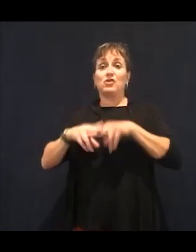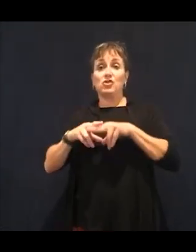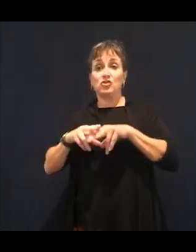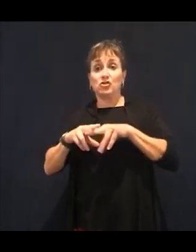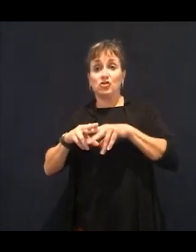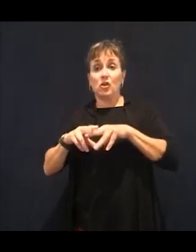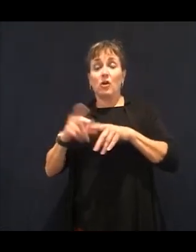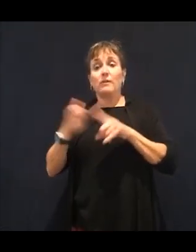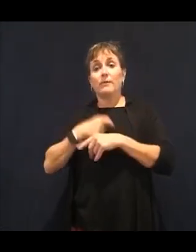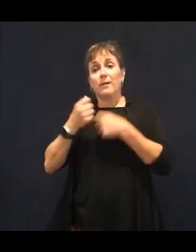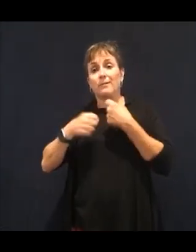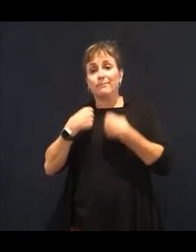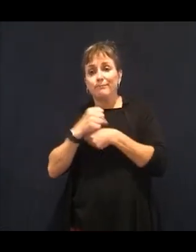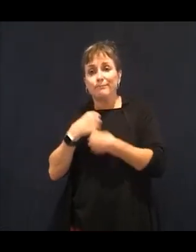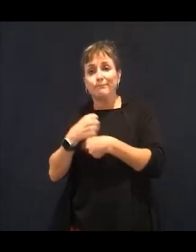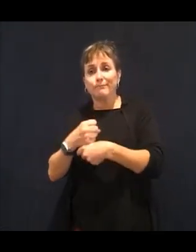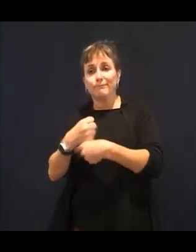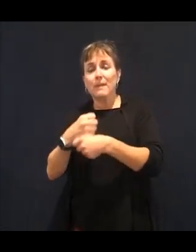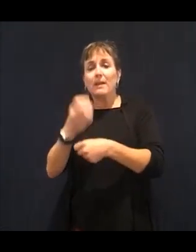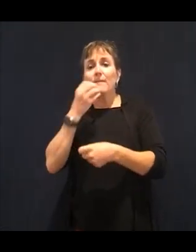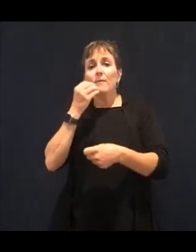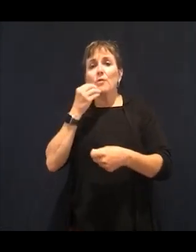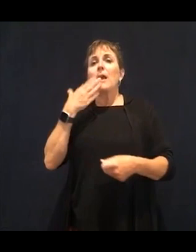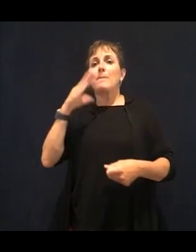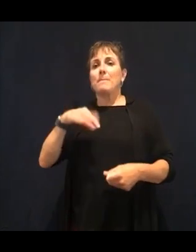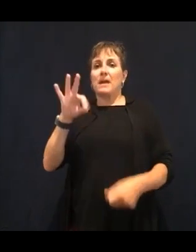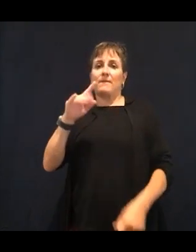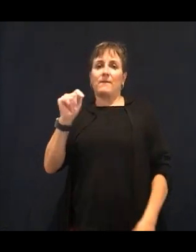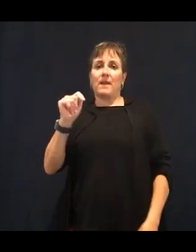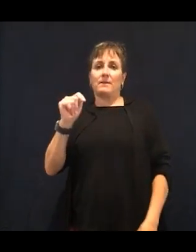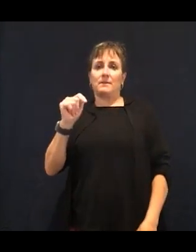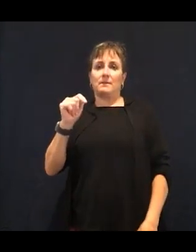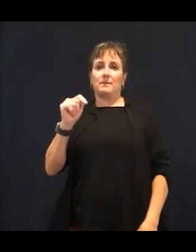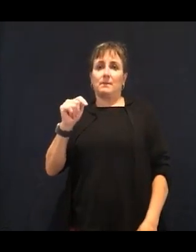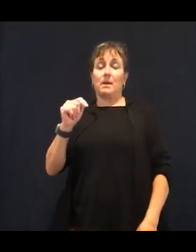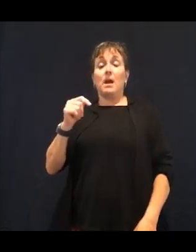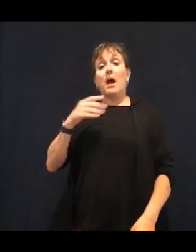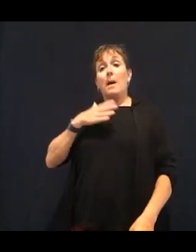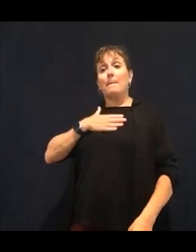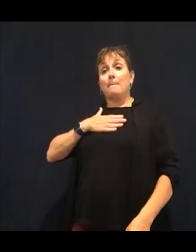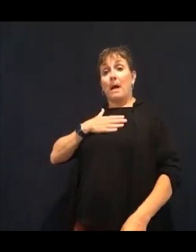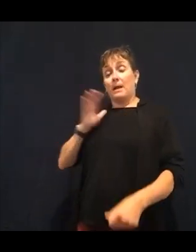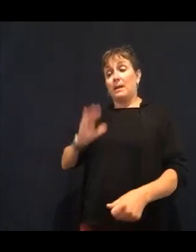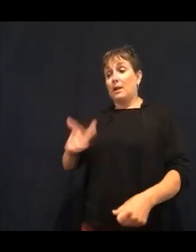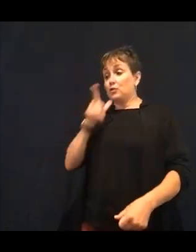in, salmon right back in, avocado right back in and eliminate all those processed